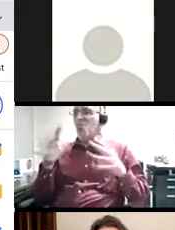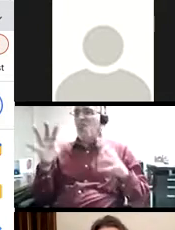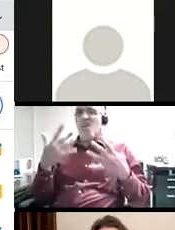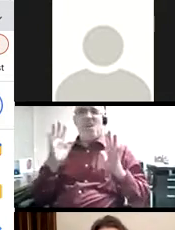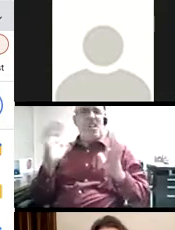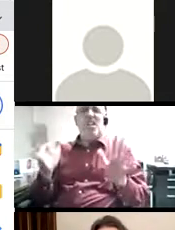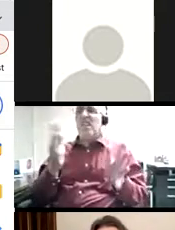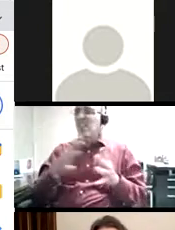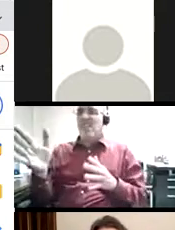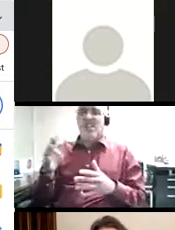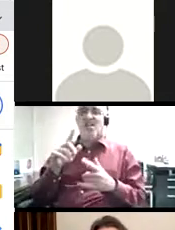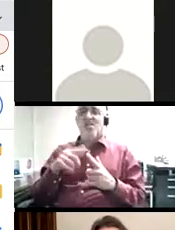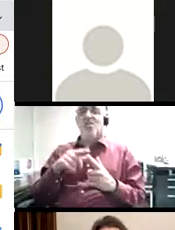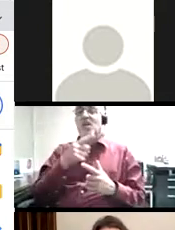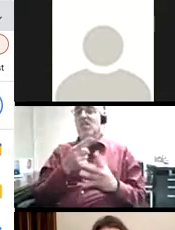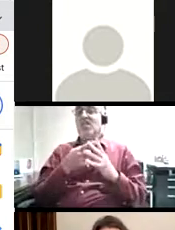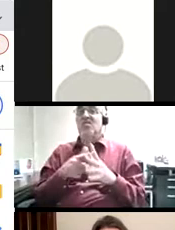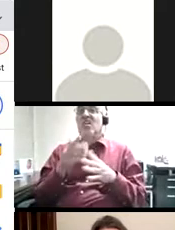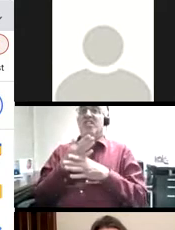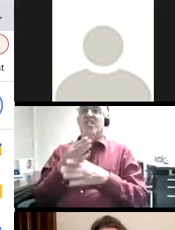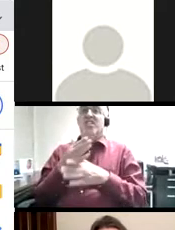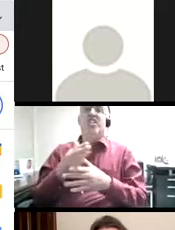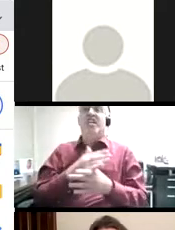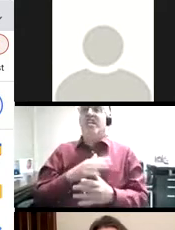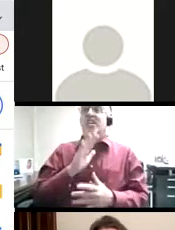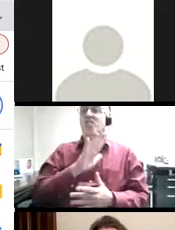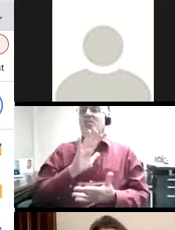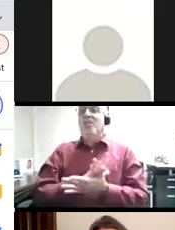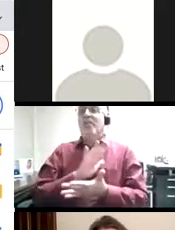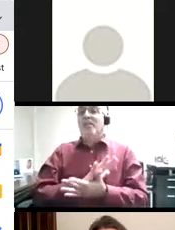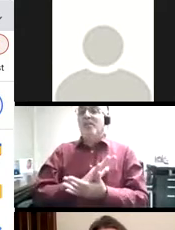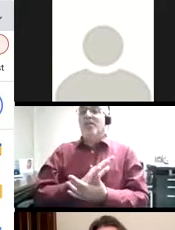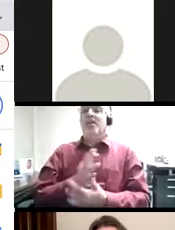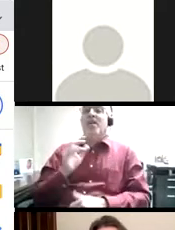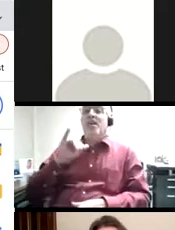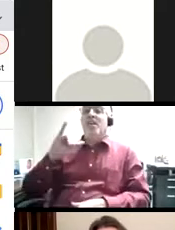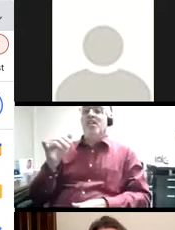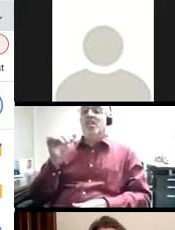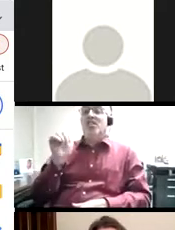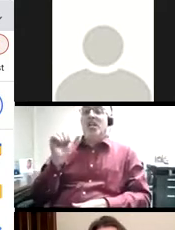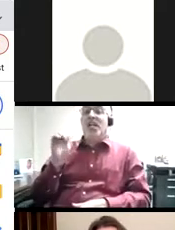against what we were doing and as he began sharing his draft content, another student Jasmine, who's